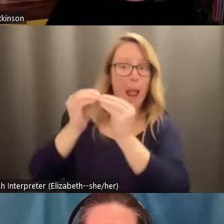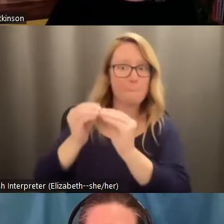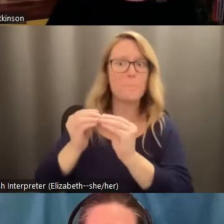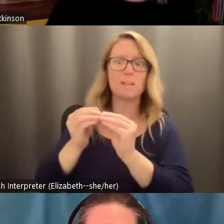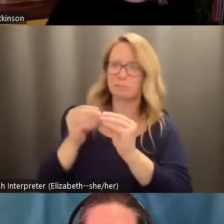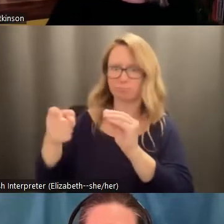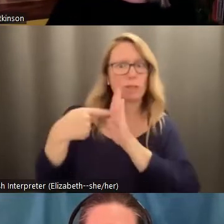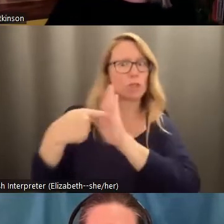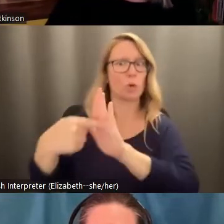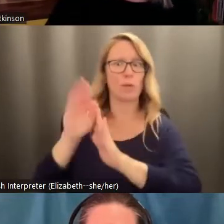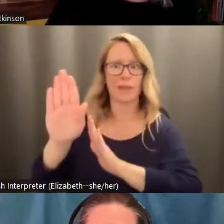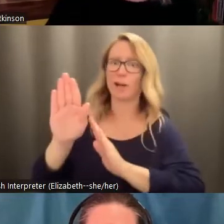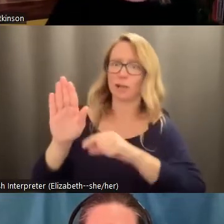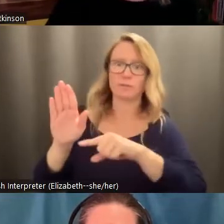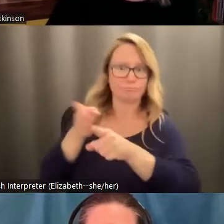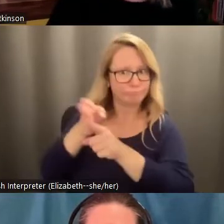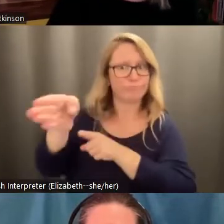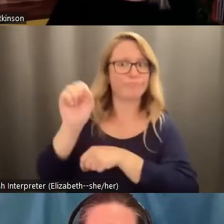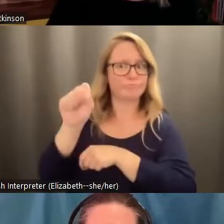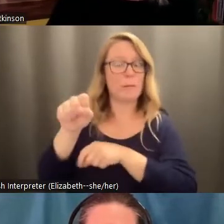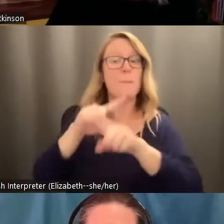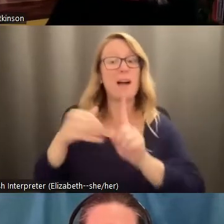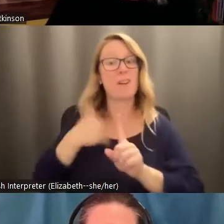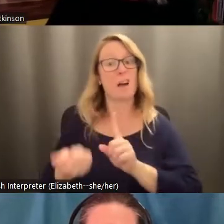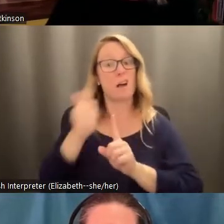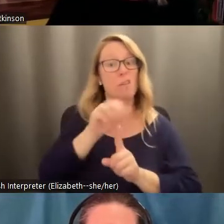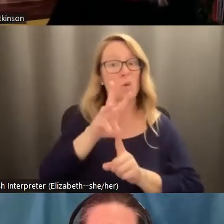that discipline. But there are other ways to tell the story,